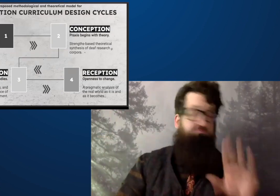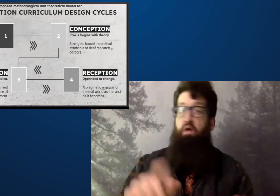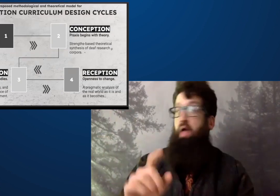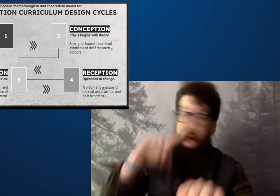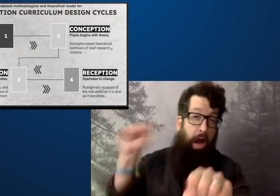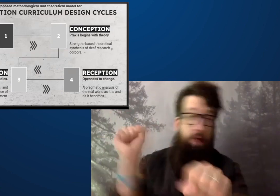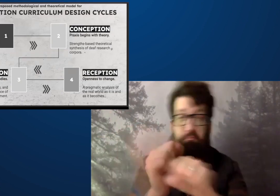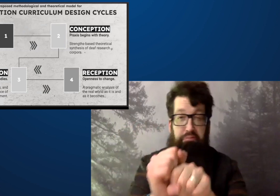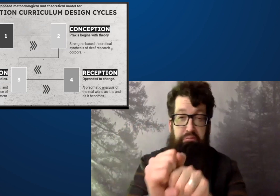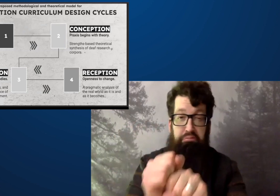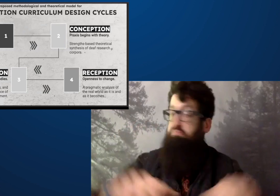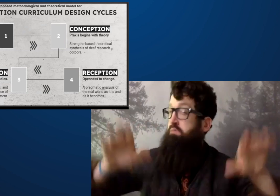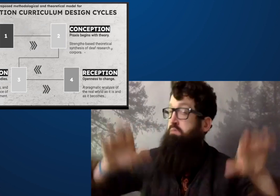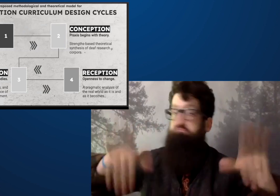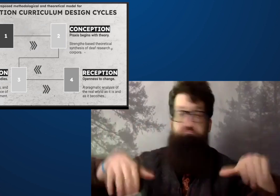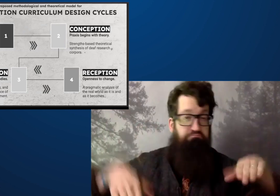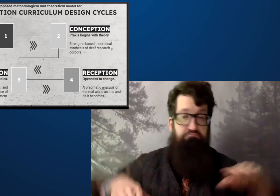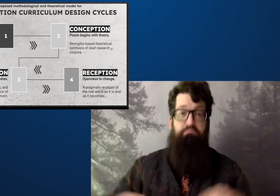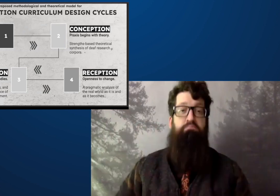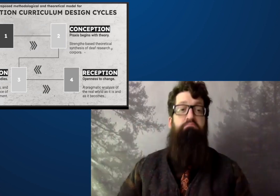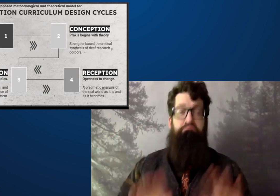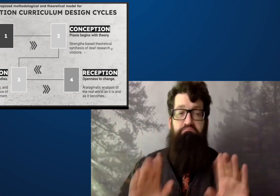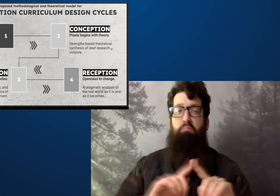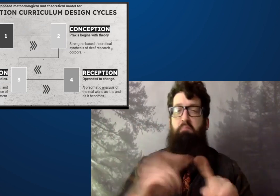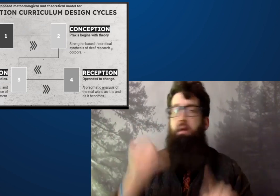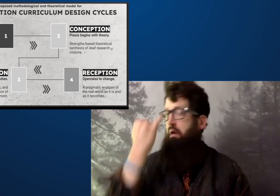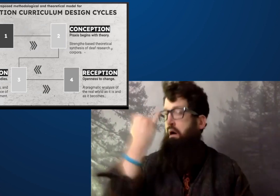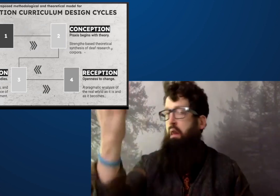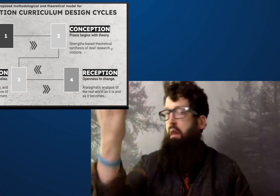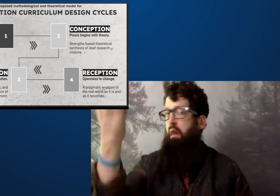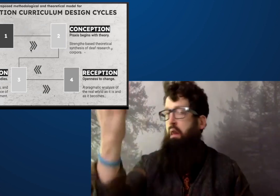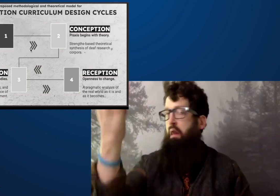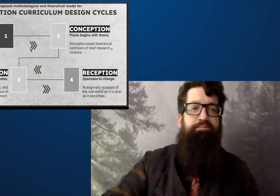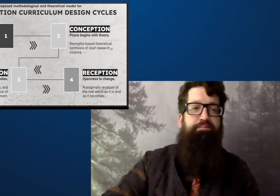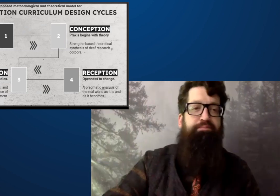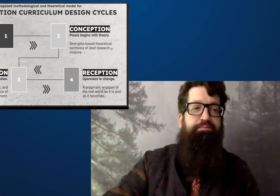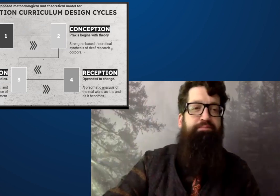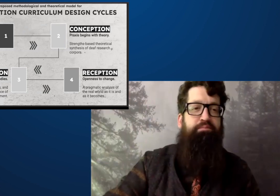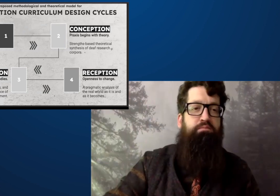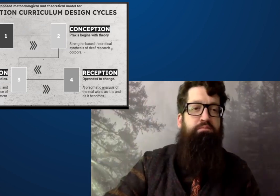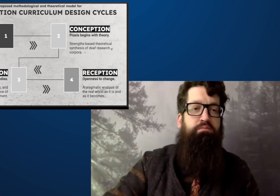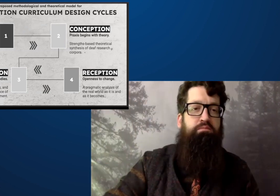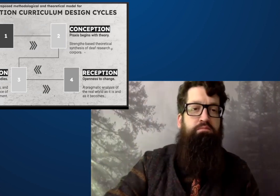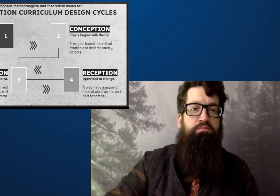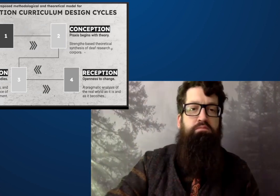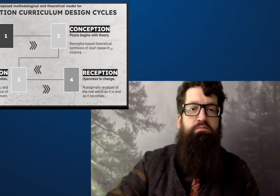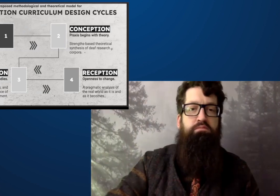So this is a recommendation. It hasn't actually happened, but it is an idea.